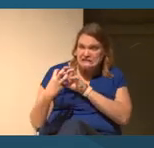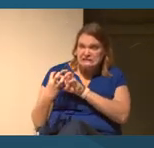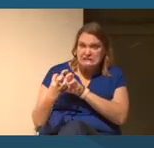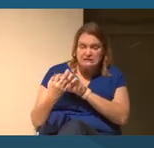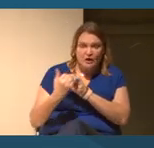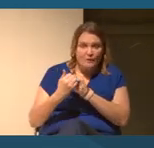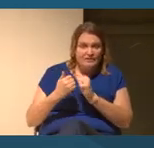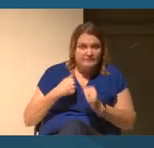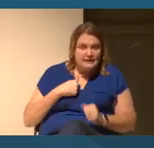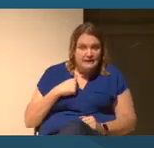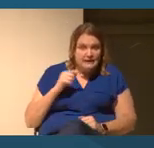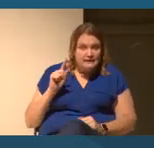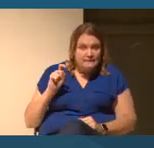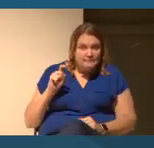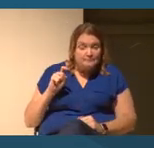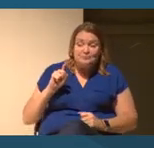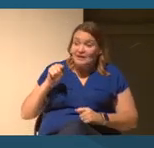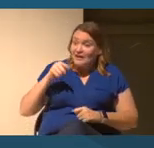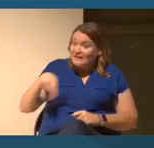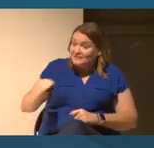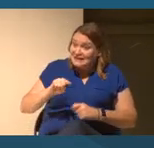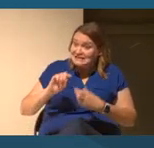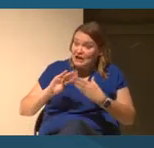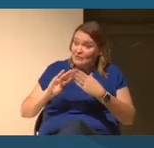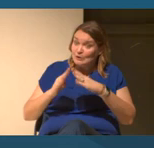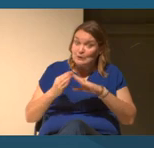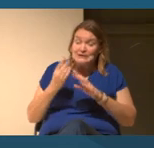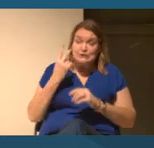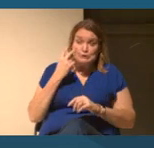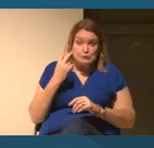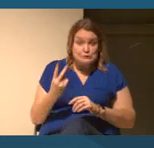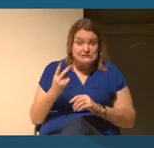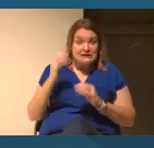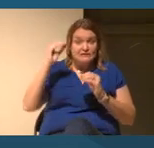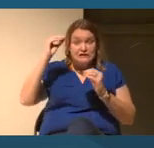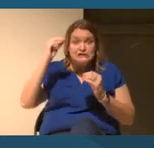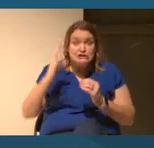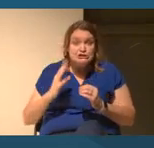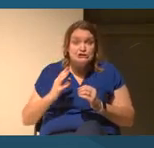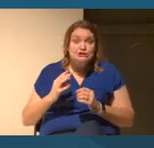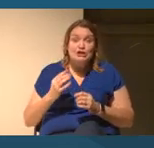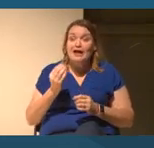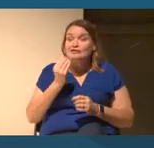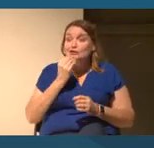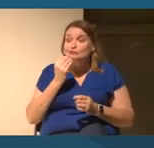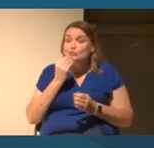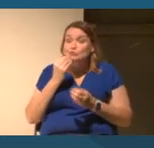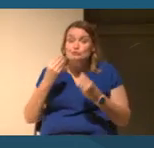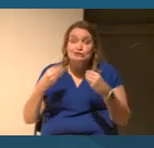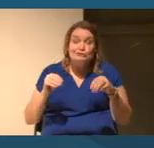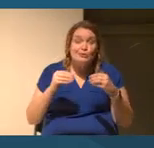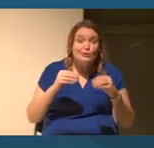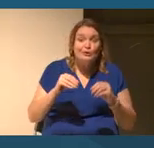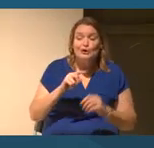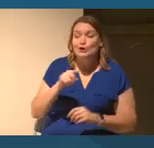And these are communities where you see you know, you see your teacher at the grocery store, you see the board member at church.